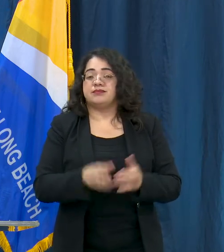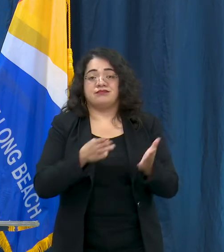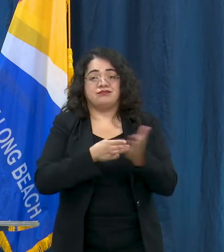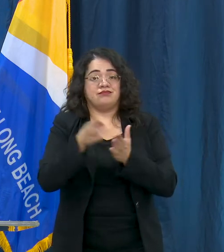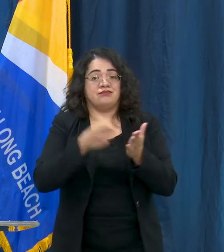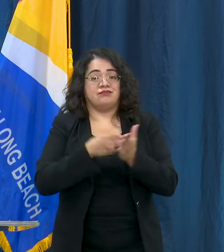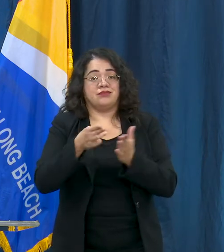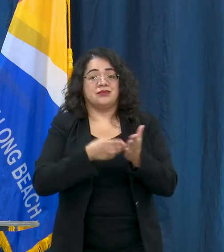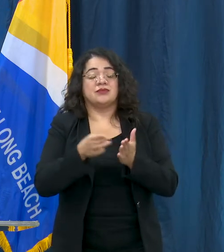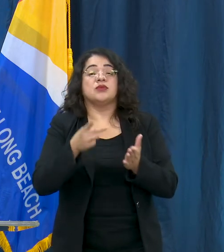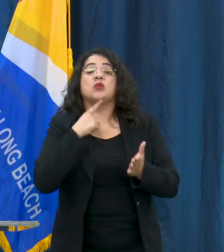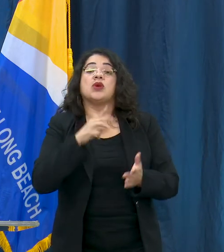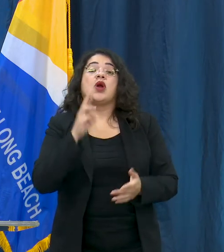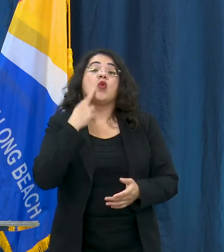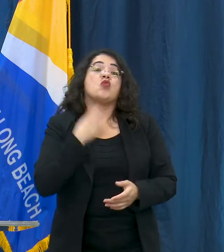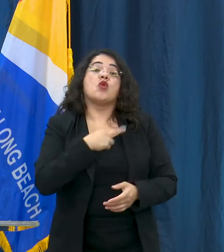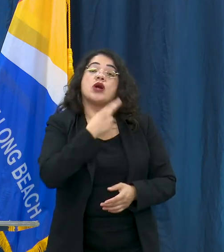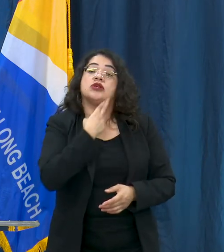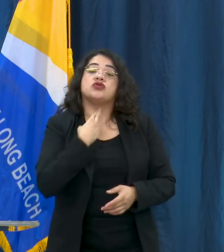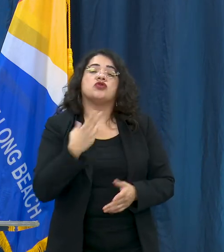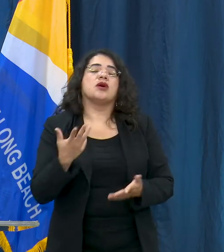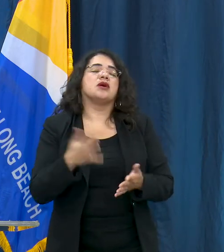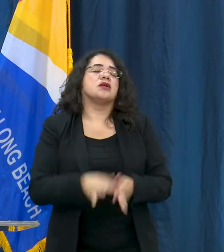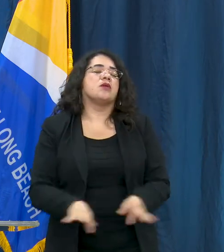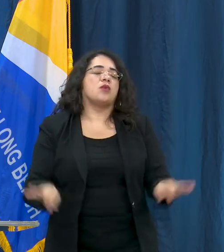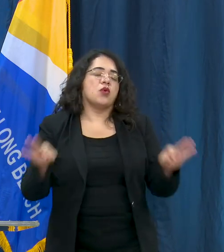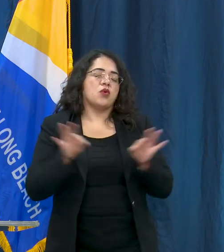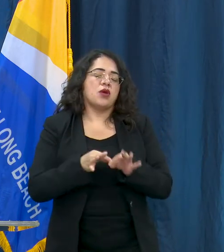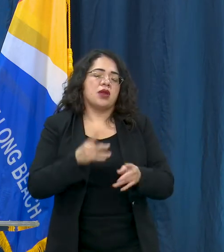best interest of the restaurant to follow the order and do it safely